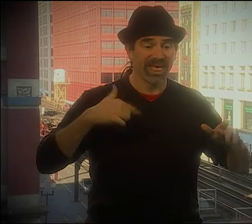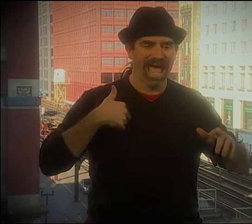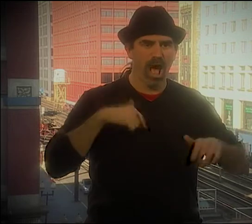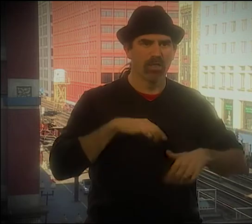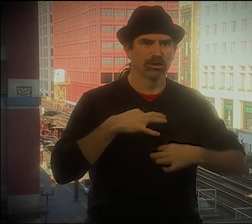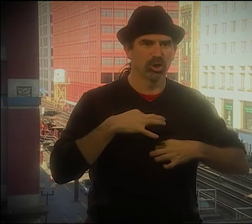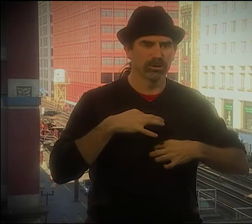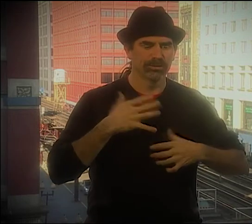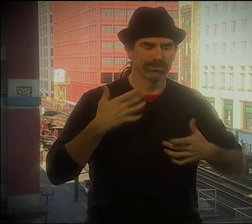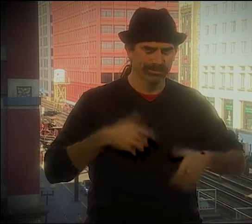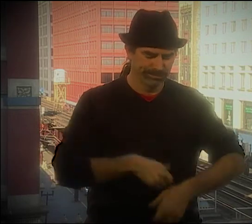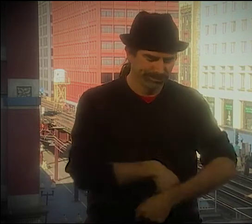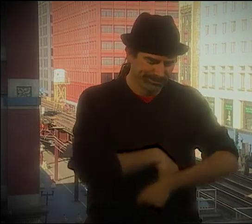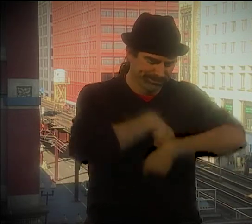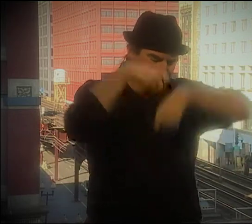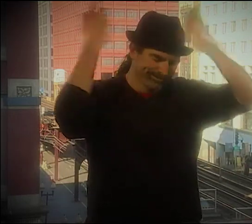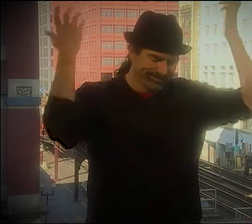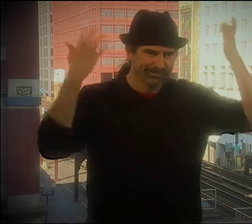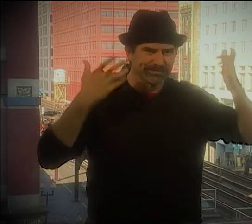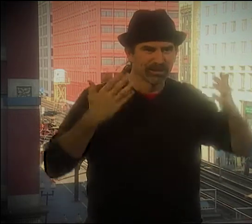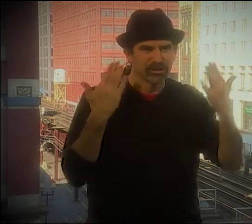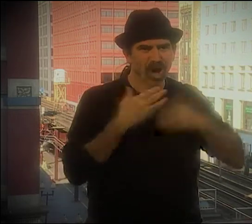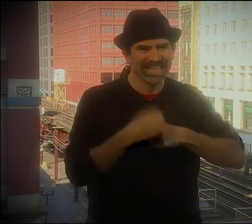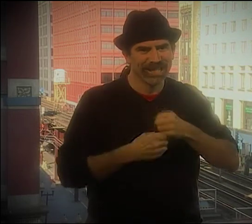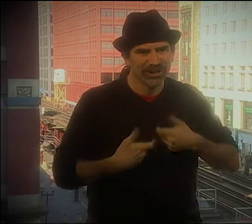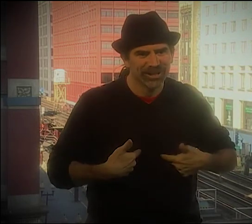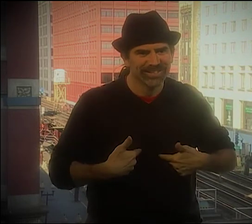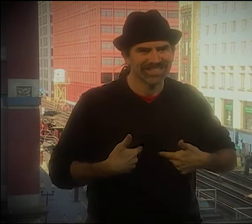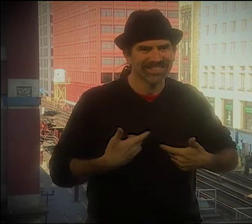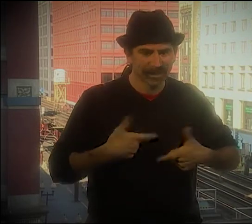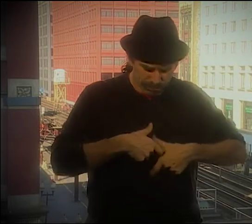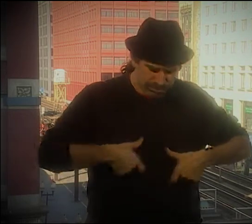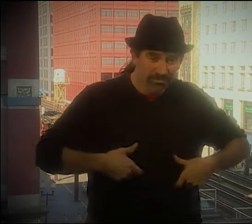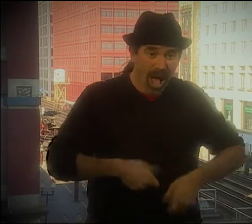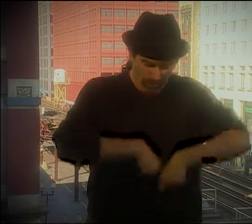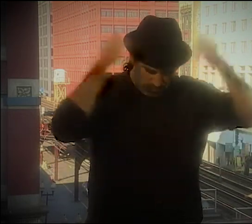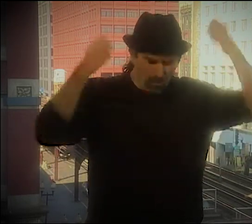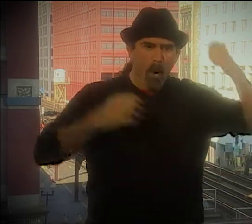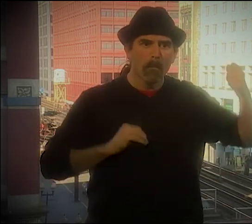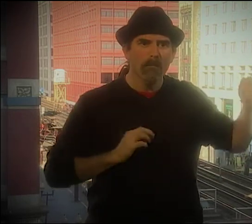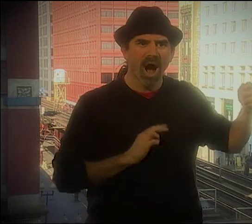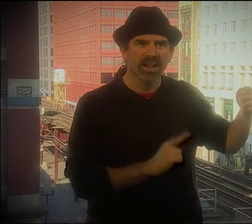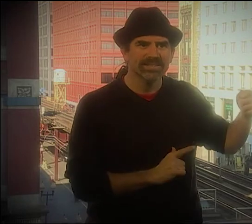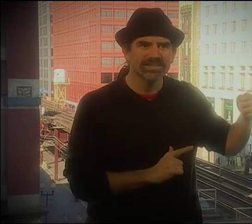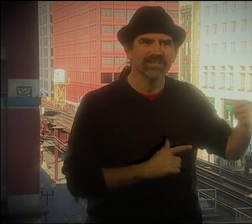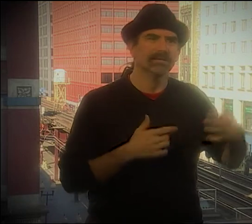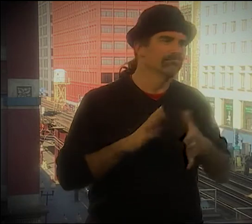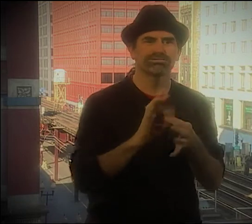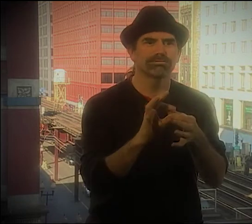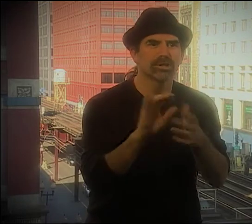THE 1880s, WHERE THE DEAF SCHOOLS POPULATION STARTED BEING IMPACTED.